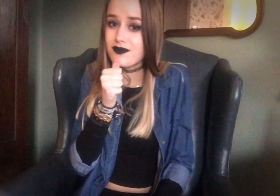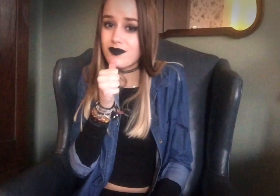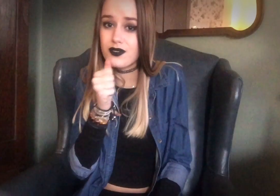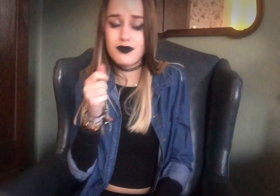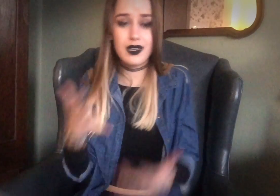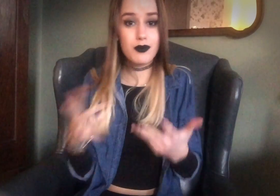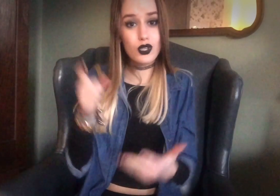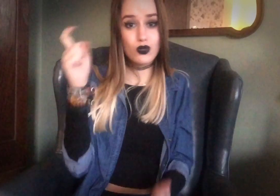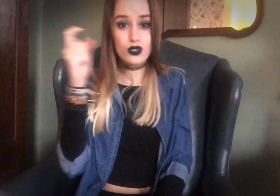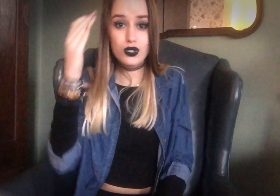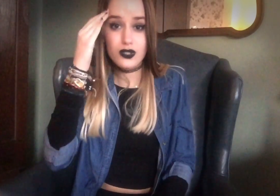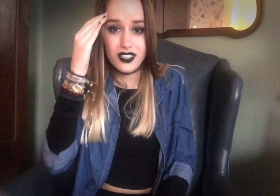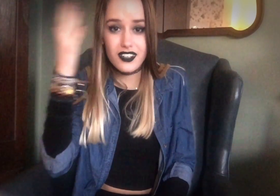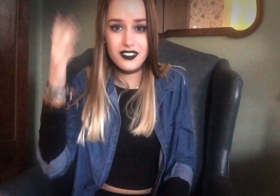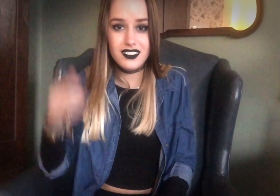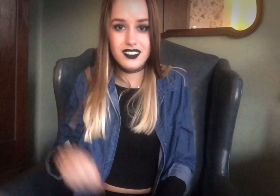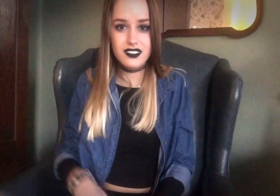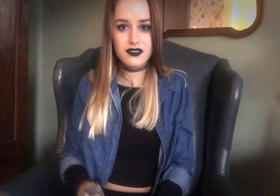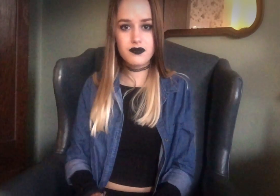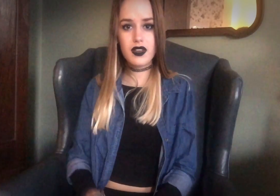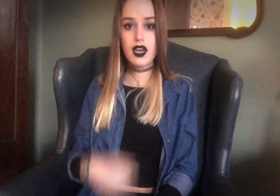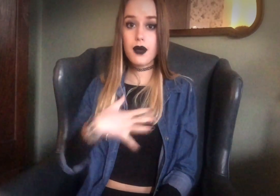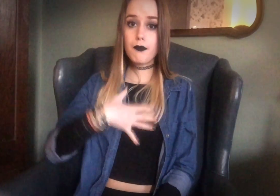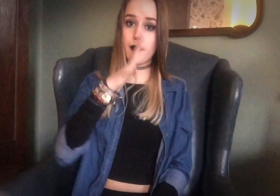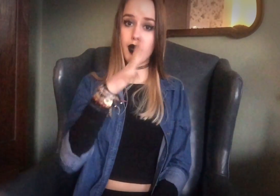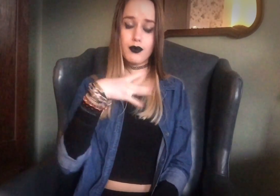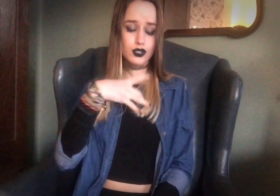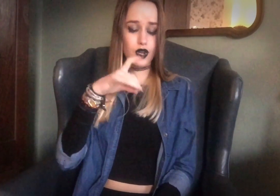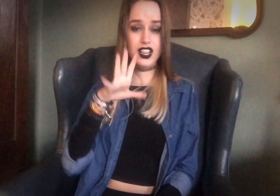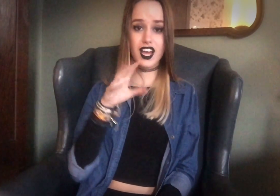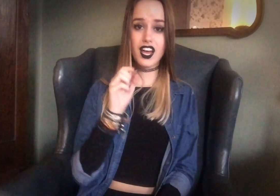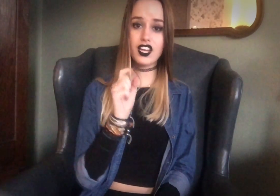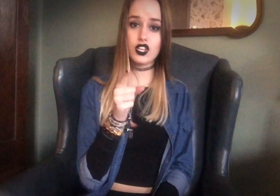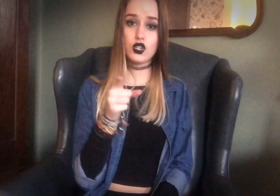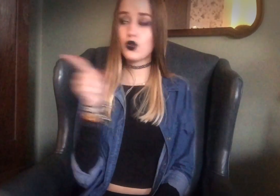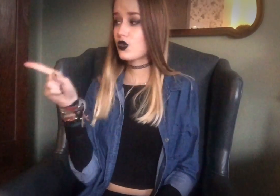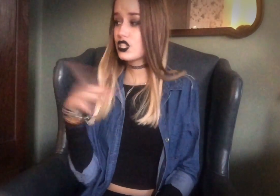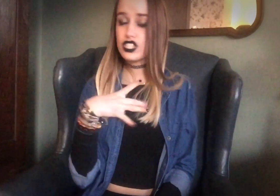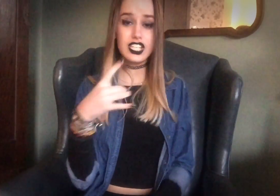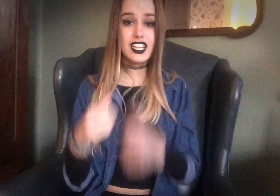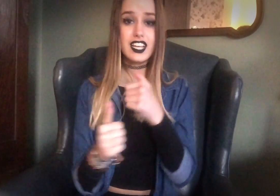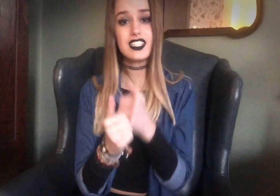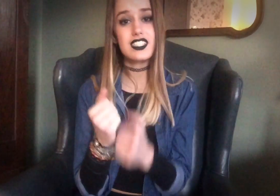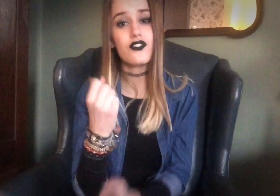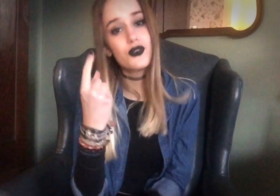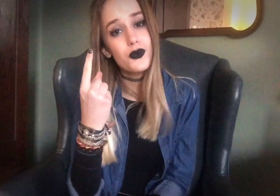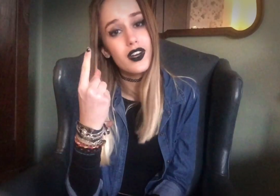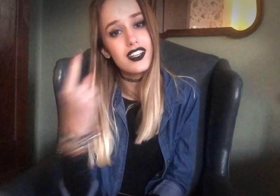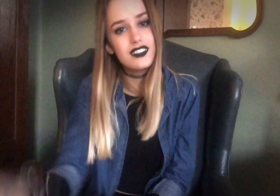Maybe you should know that My mama don't like you and she likes everyone